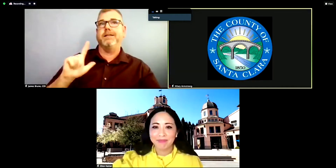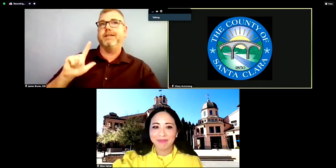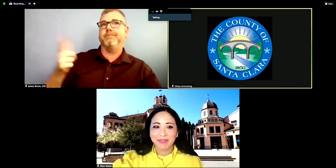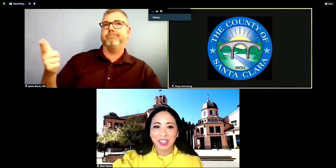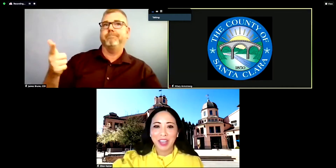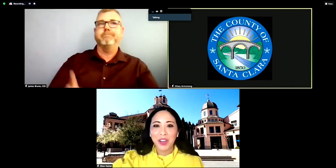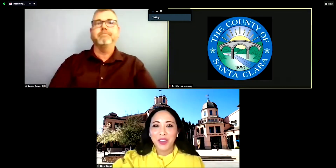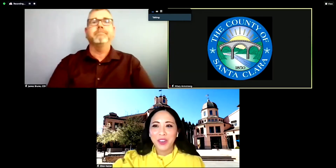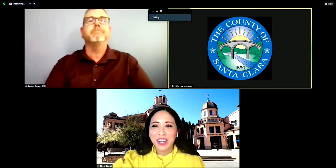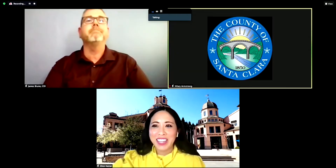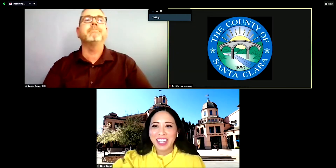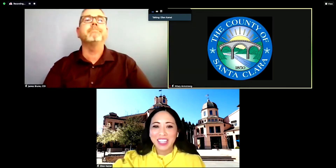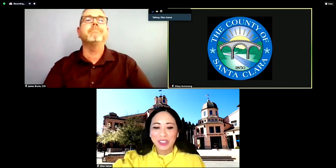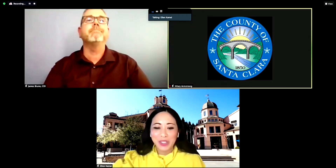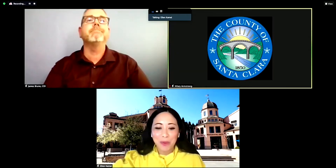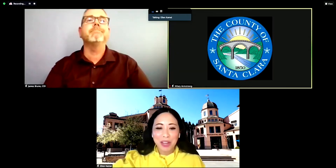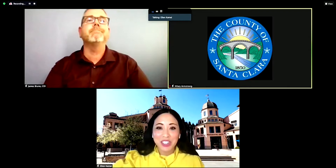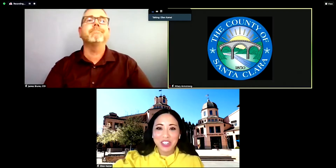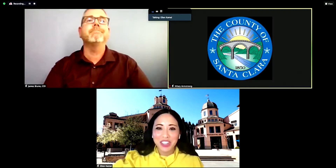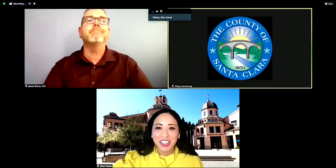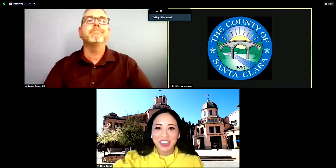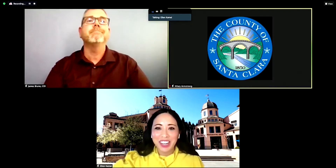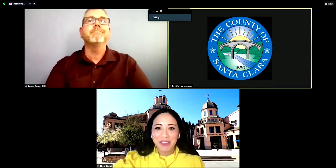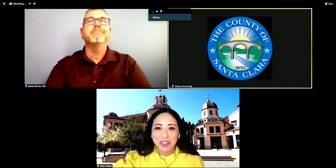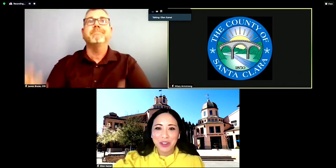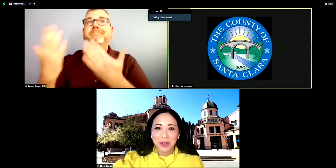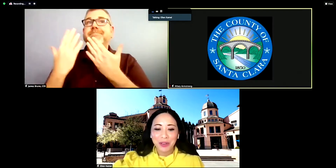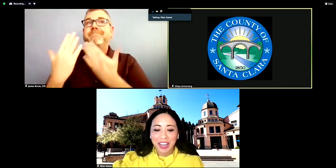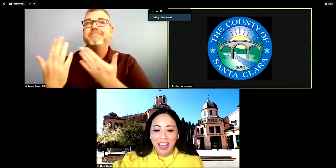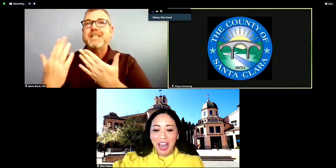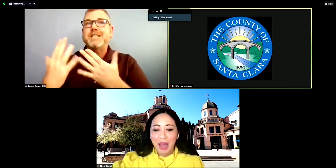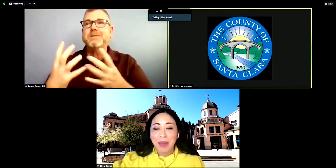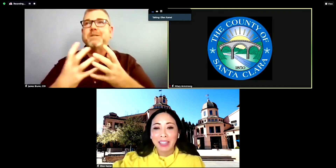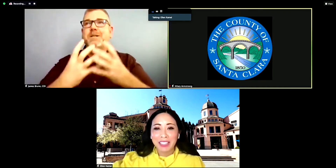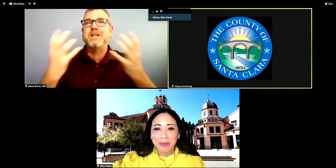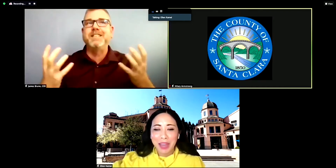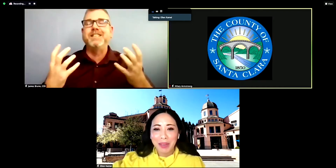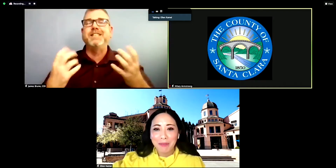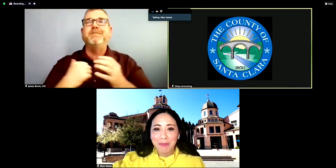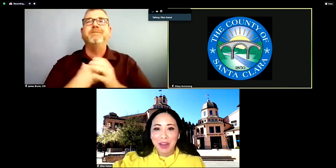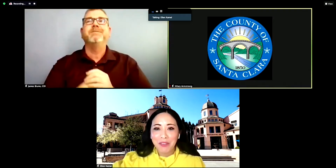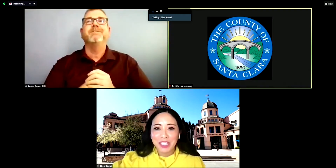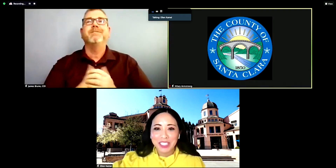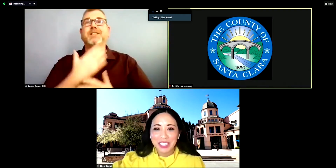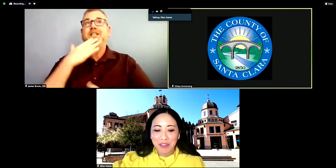Mayor Ellen Kamei: Great. Thank you so much. Good afternoon. I'm Ellen Kamei, Mayor for the City of